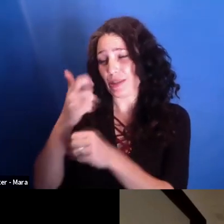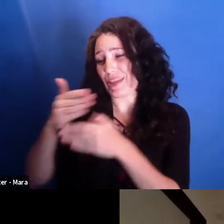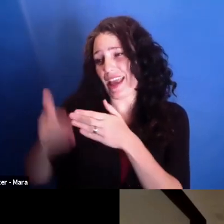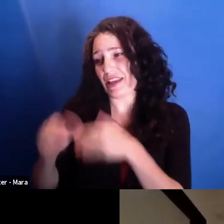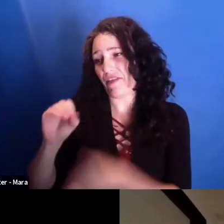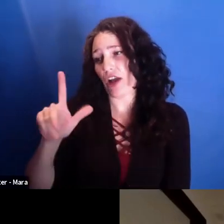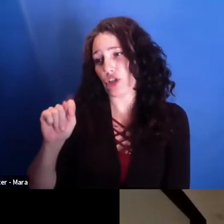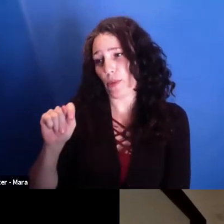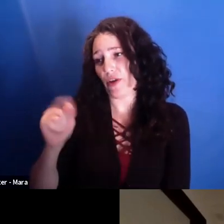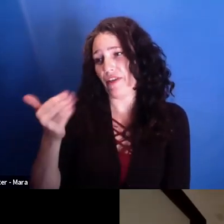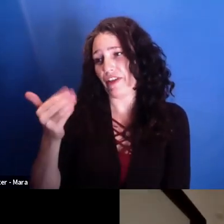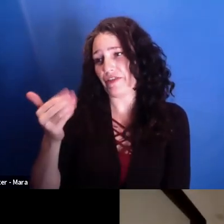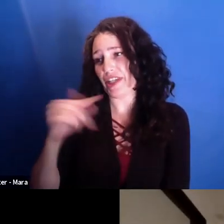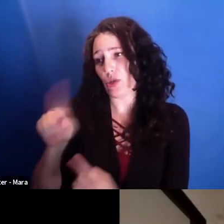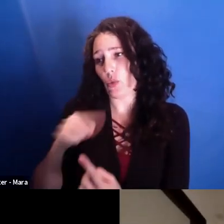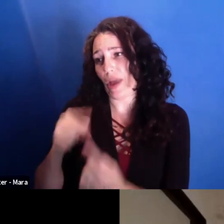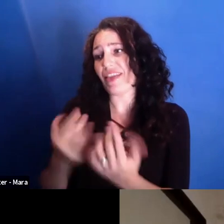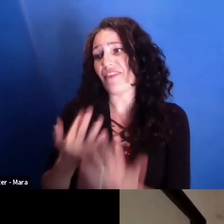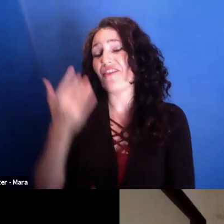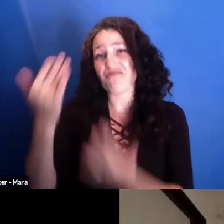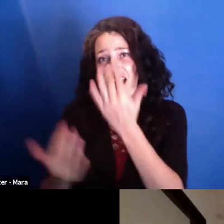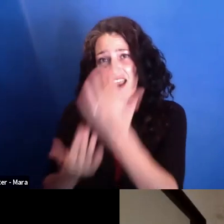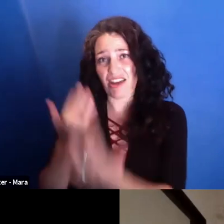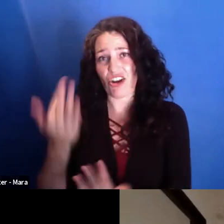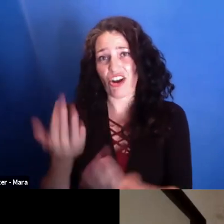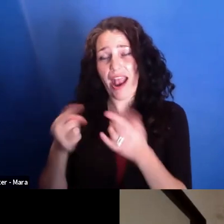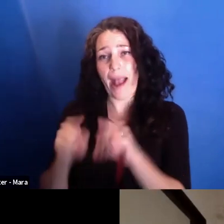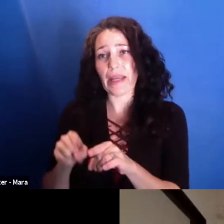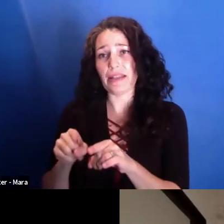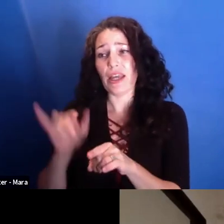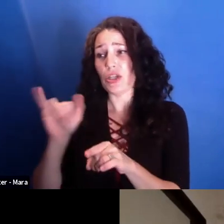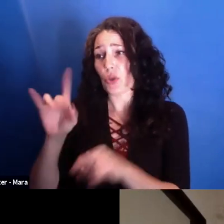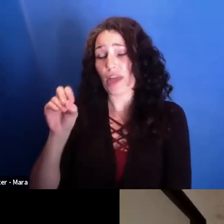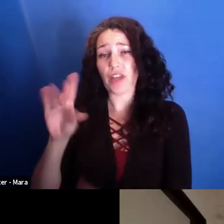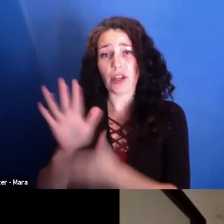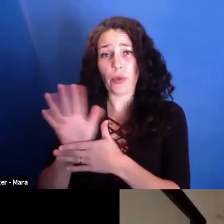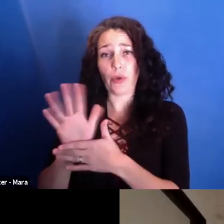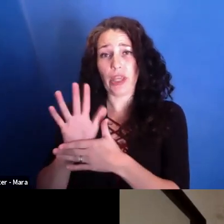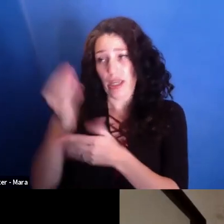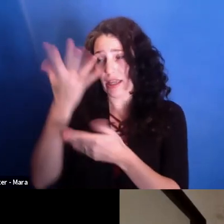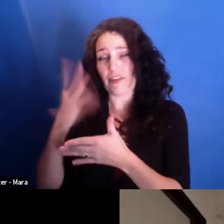And the documentary starts off by giving a little bit of context in terms of what that meant, not just in Bucharest,